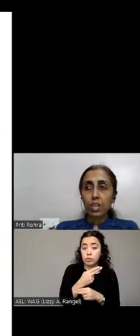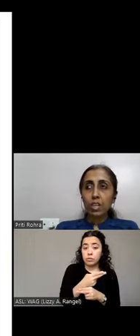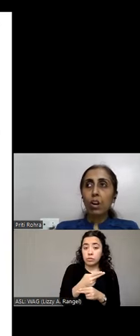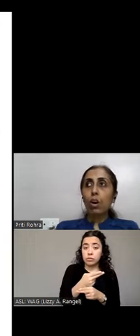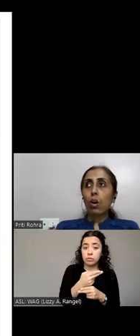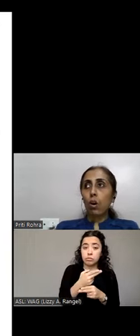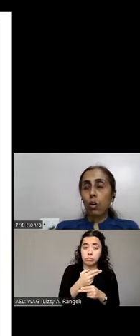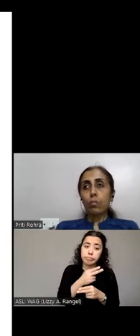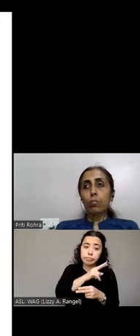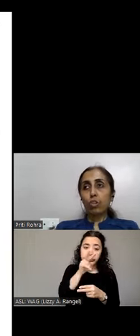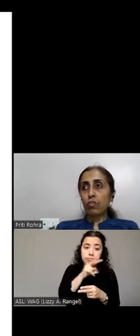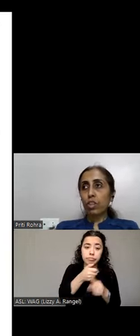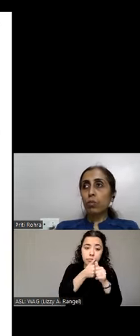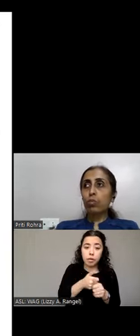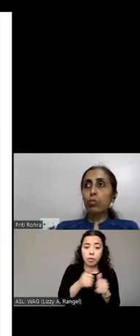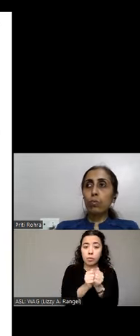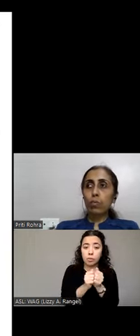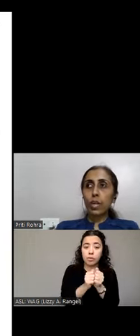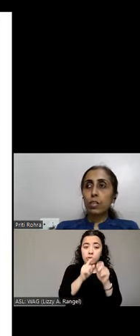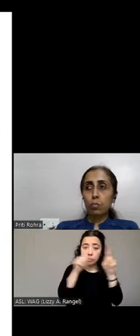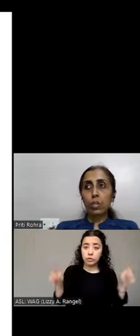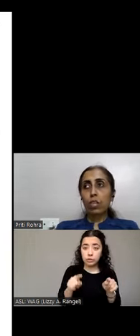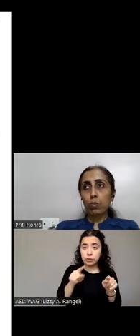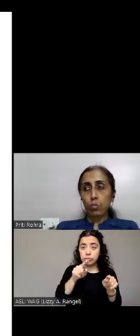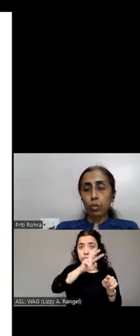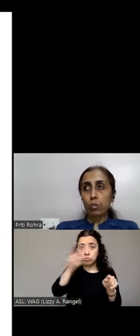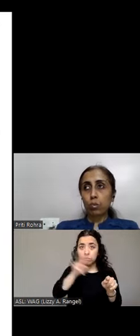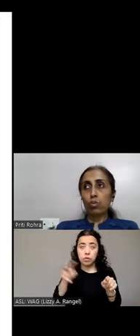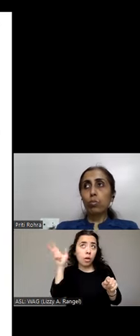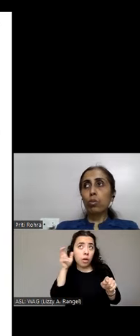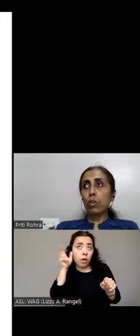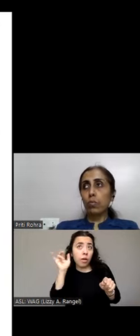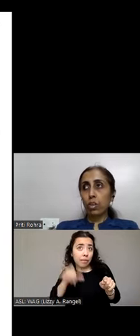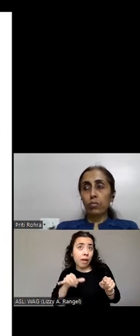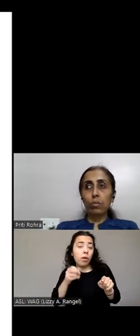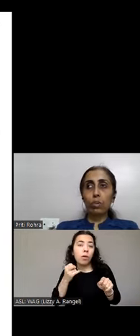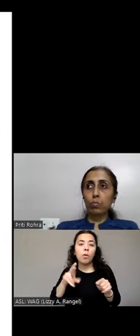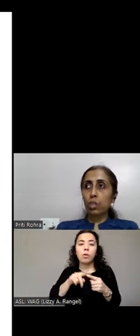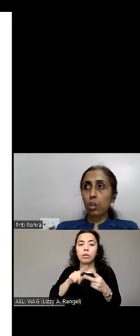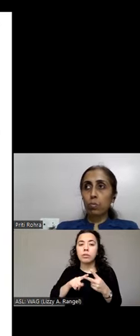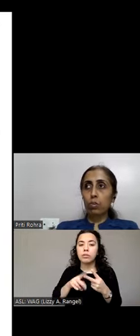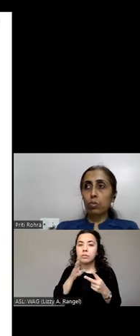reader or most of them also provide speech output. Some Nova would give you a speech out putt. So